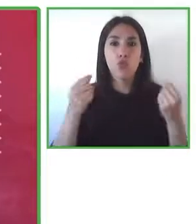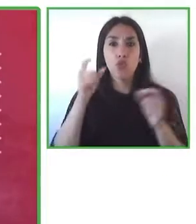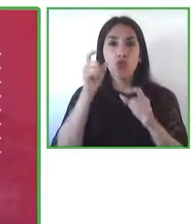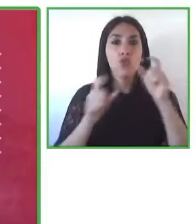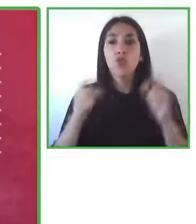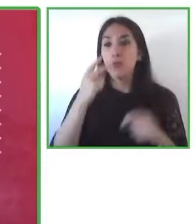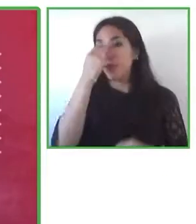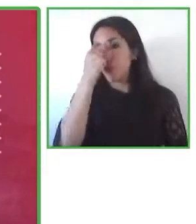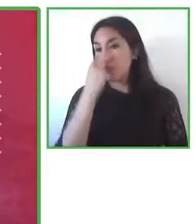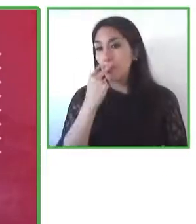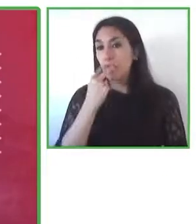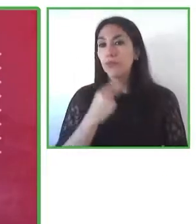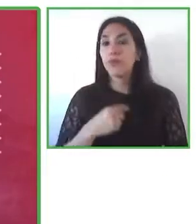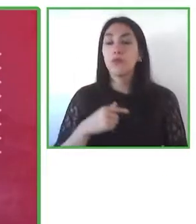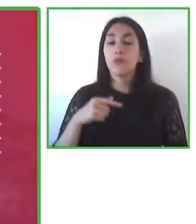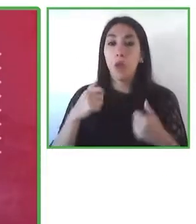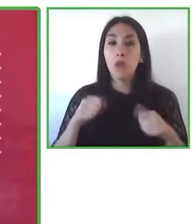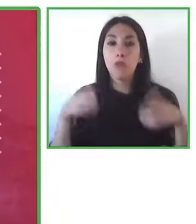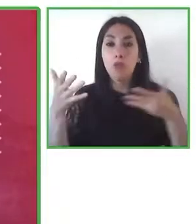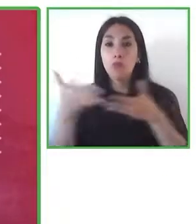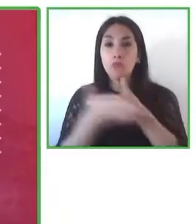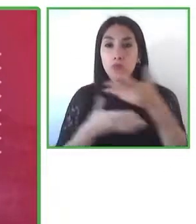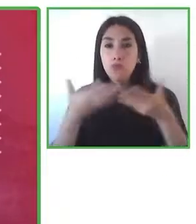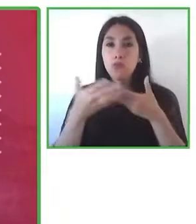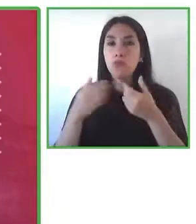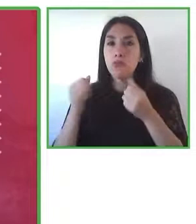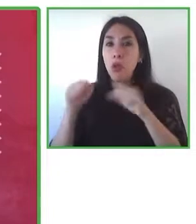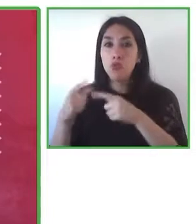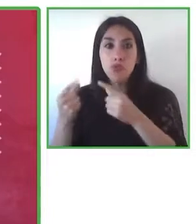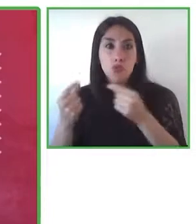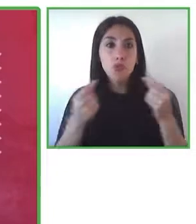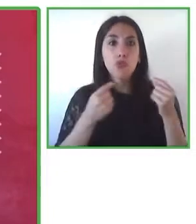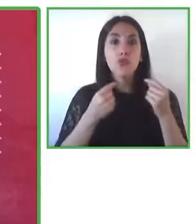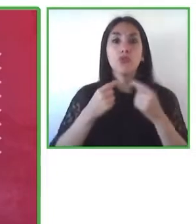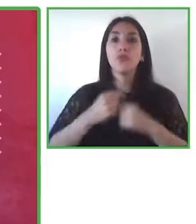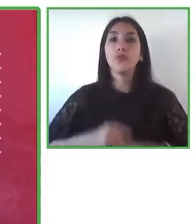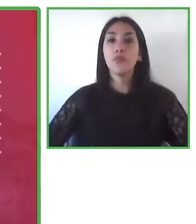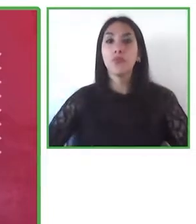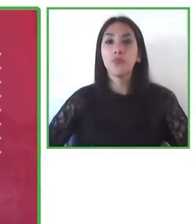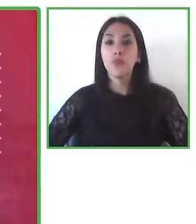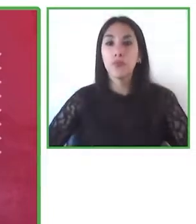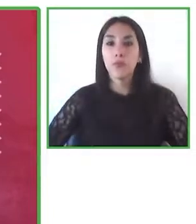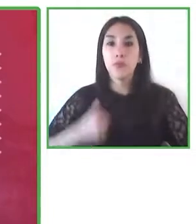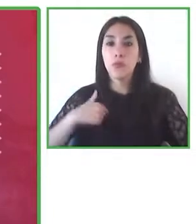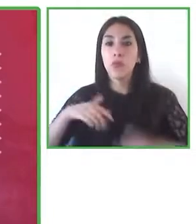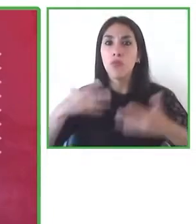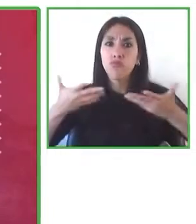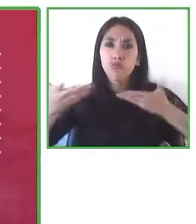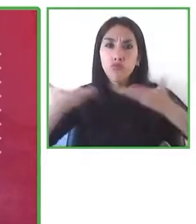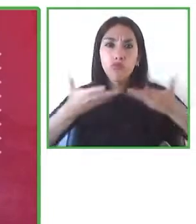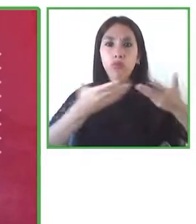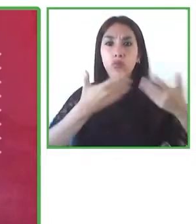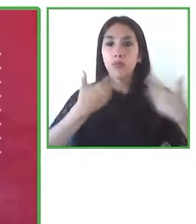share information learn how to use technology and it's been really a fundamental experience